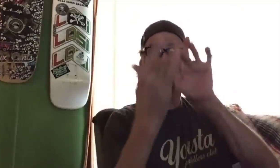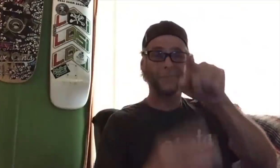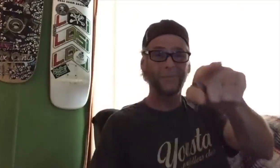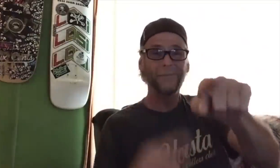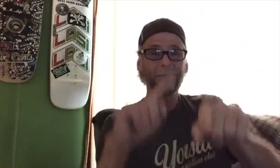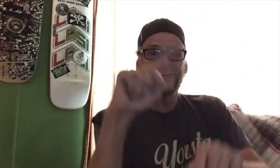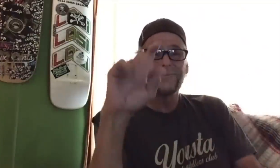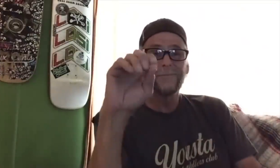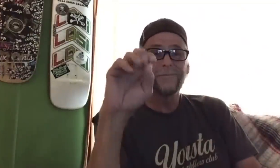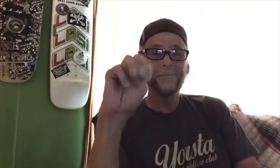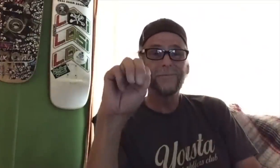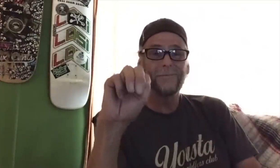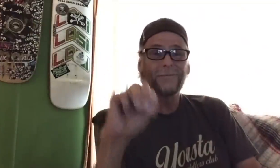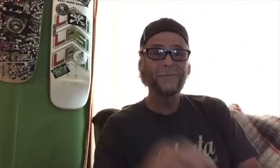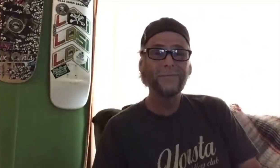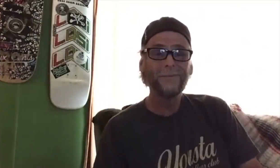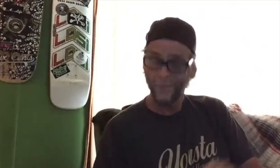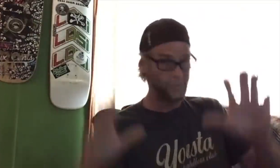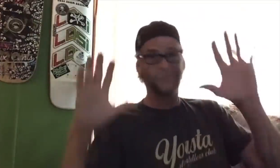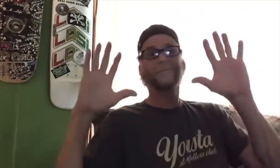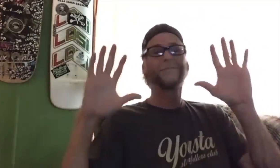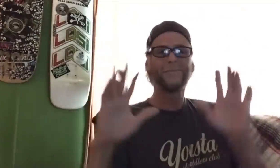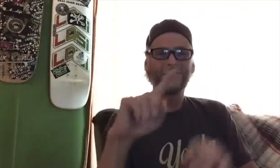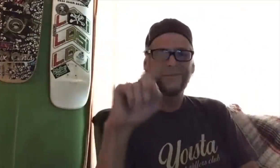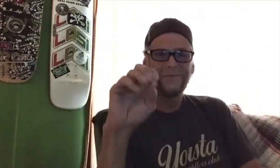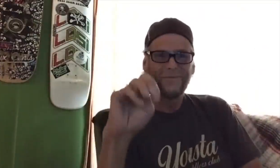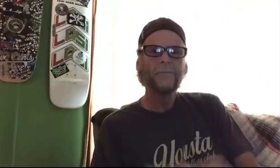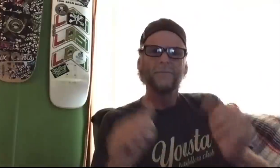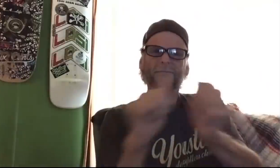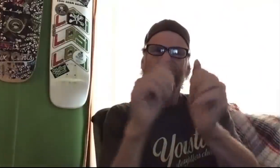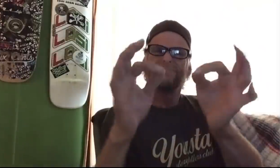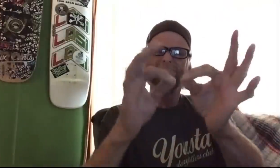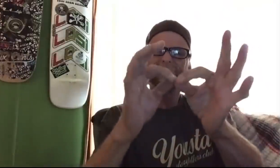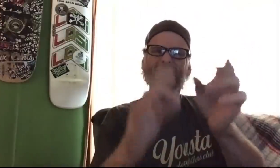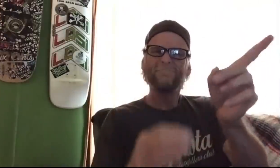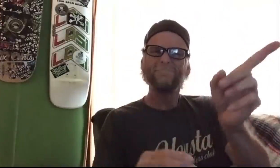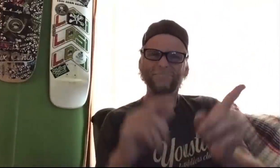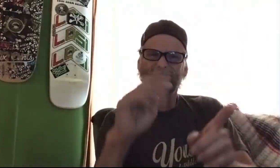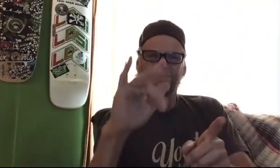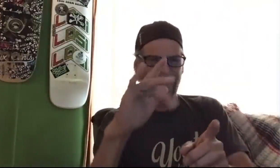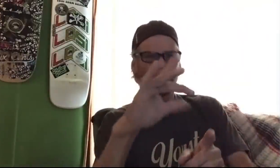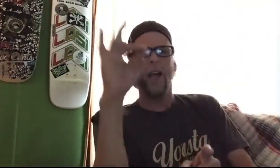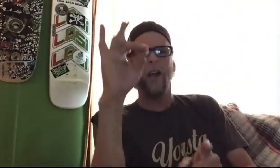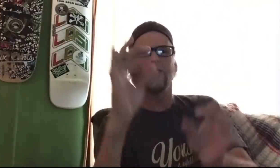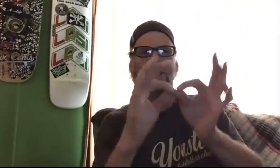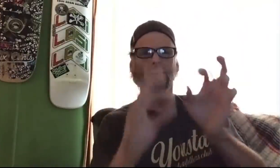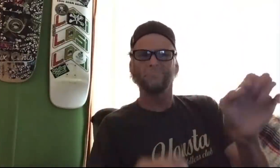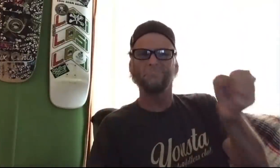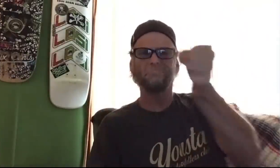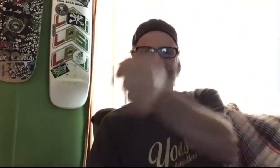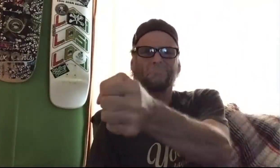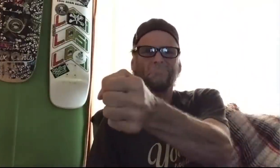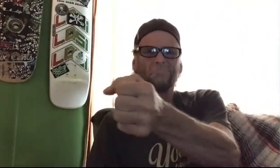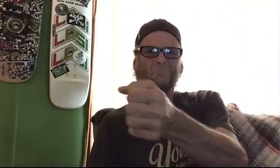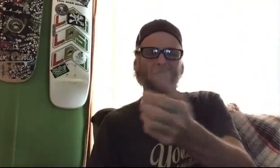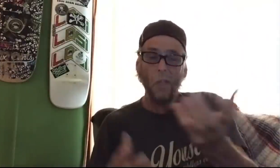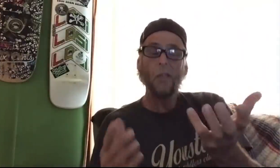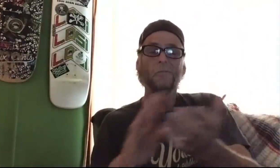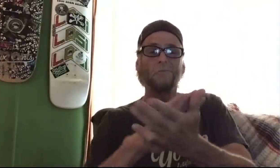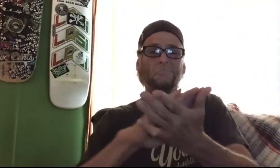He got in touch with me through Zoom with an interpreter. He got an interpreter for the conversation.